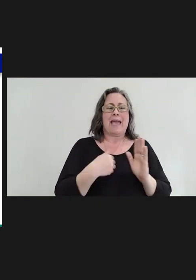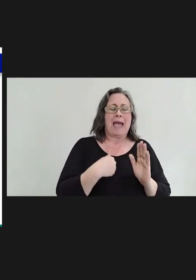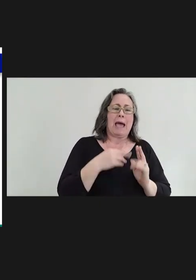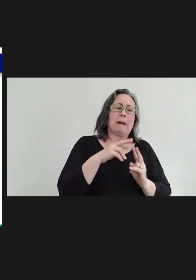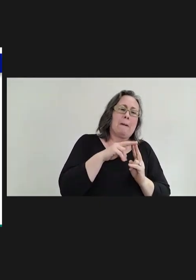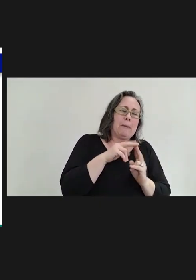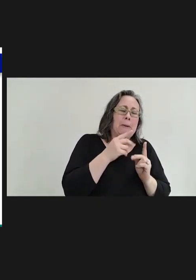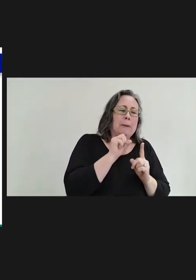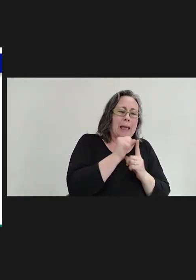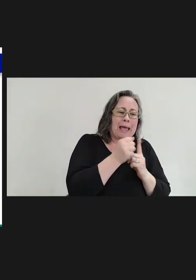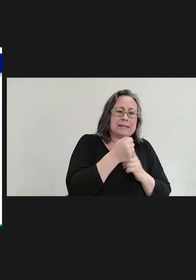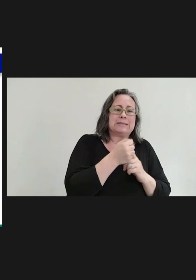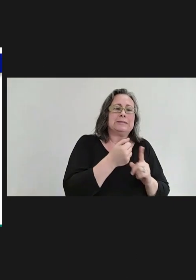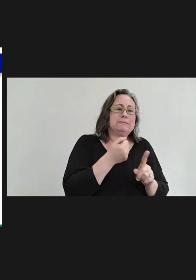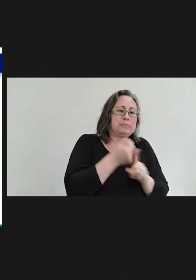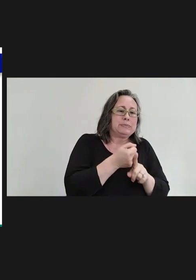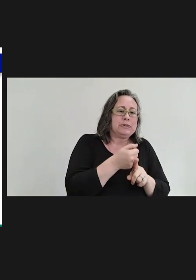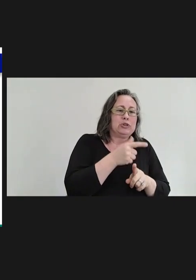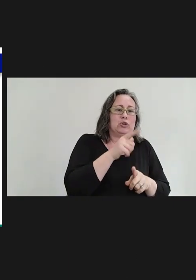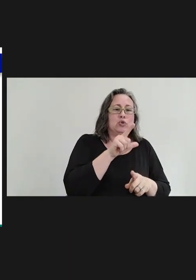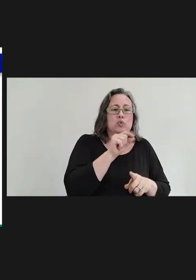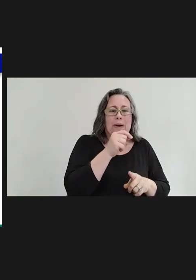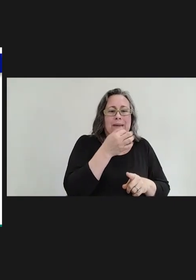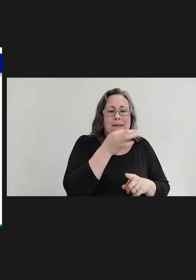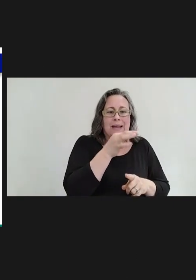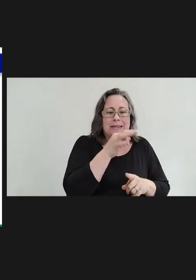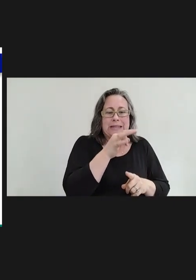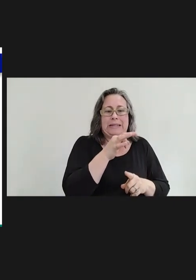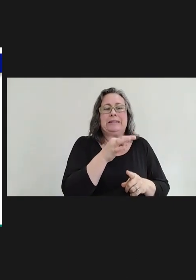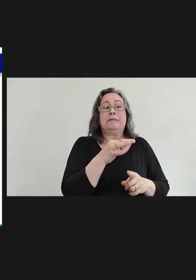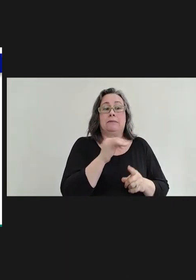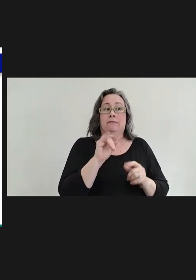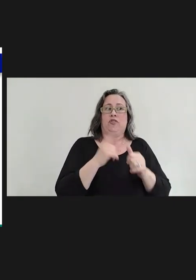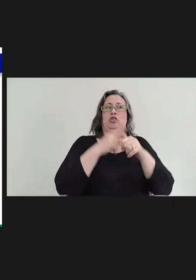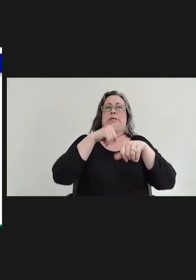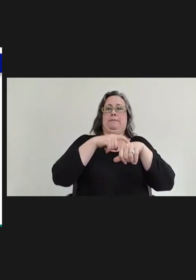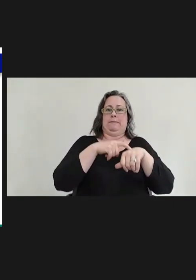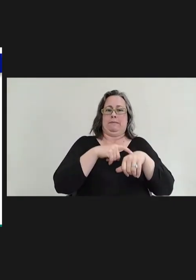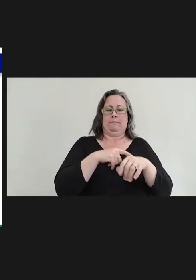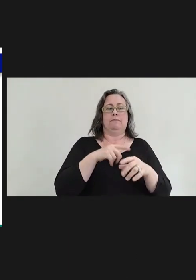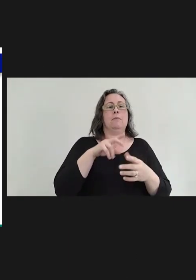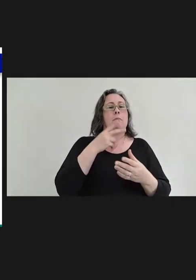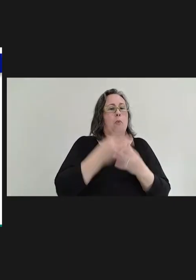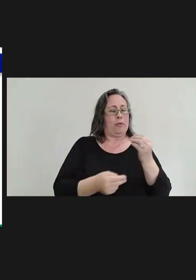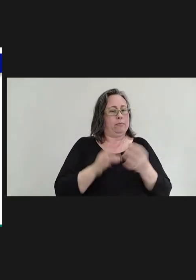which was a first for us. These are both directly related to travel. They had both traveled to,